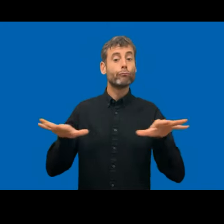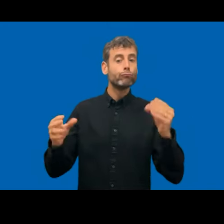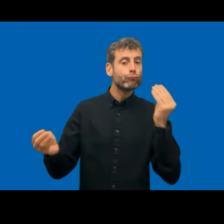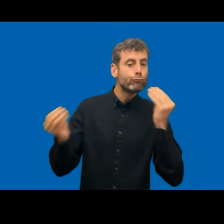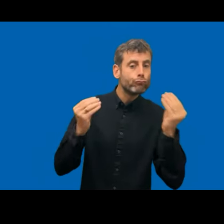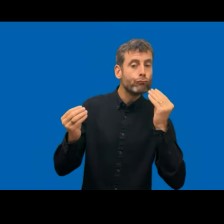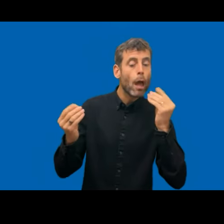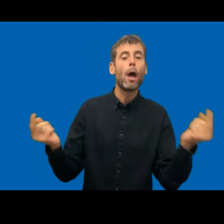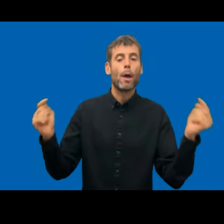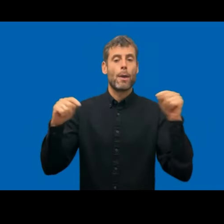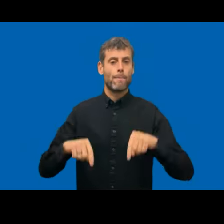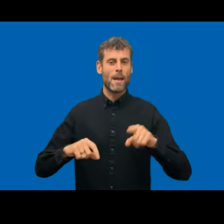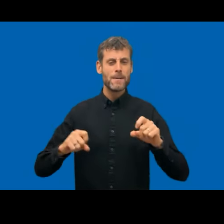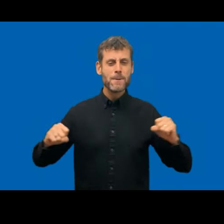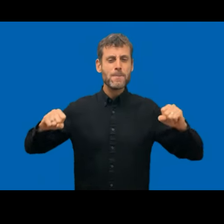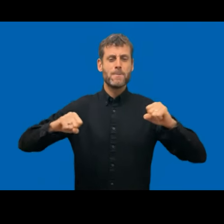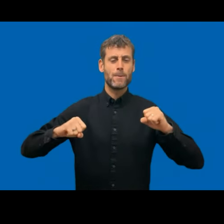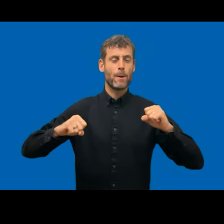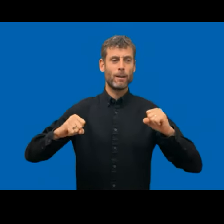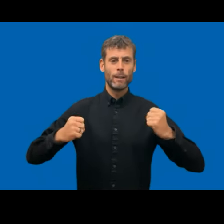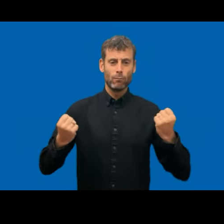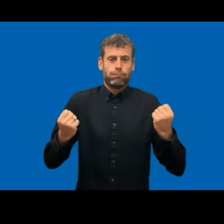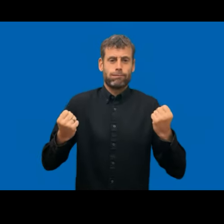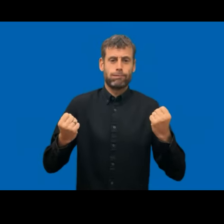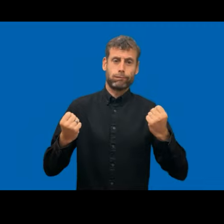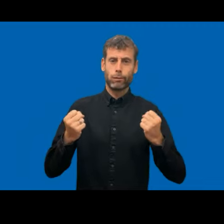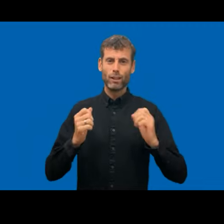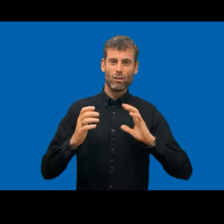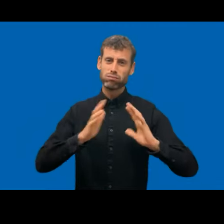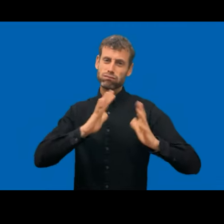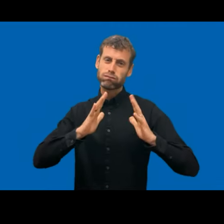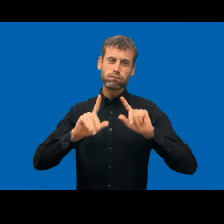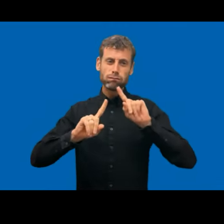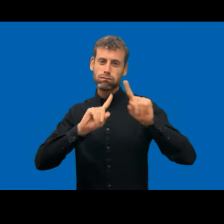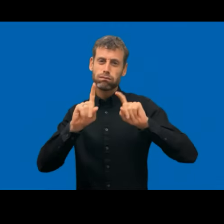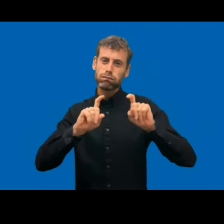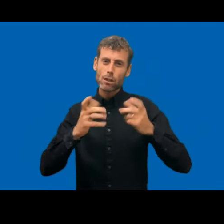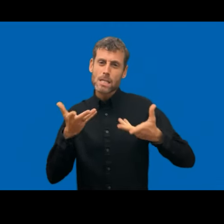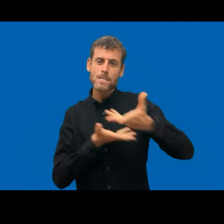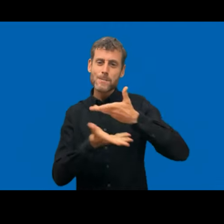back with loads of energy and and keep the energy flowing as the Dutch colleagues said